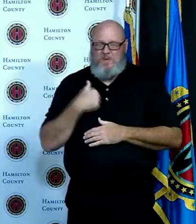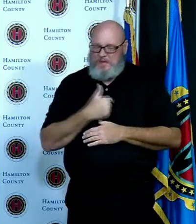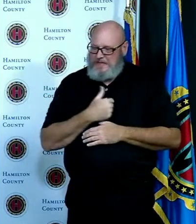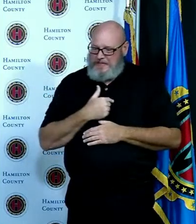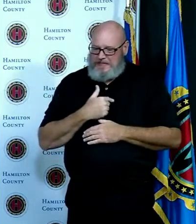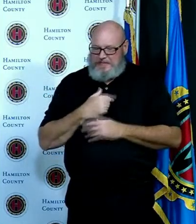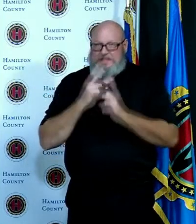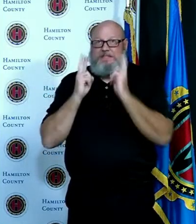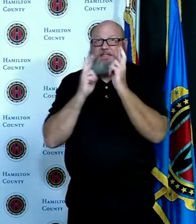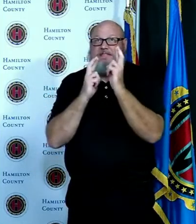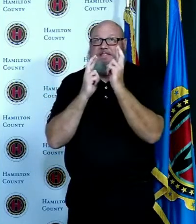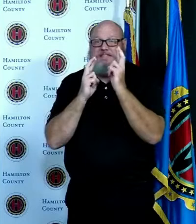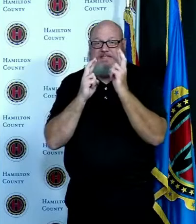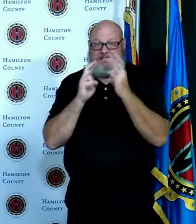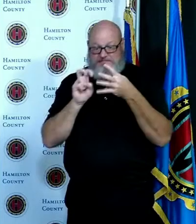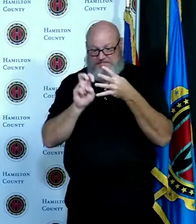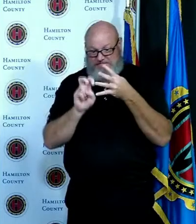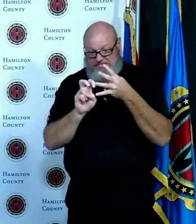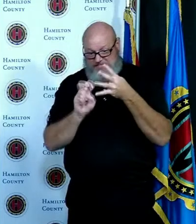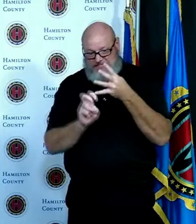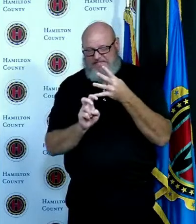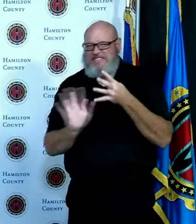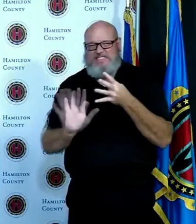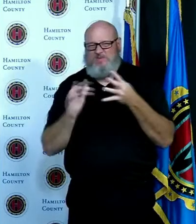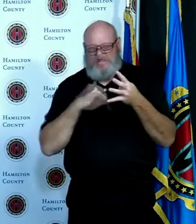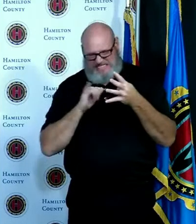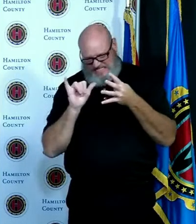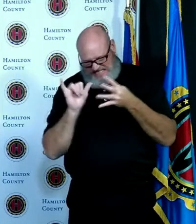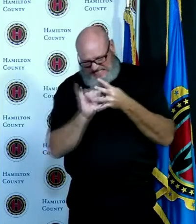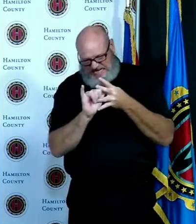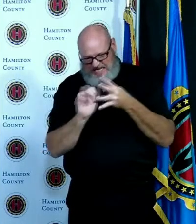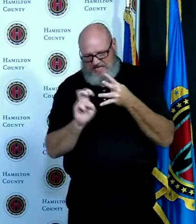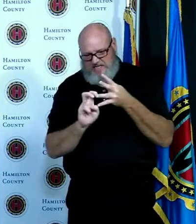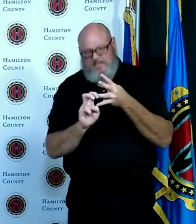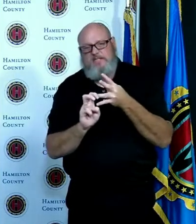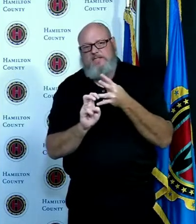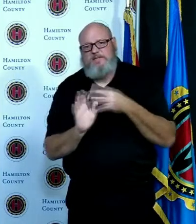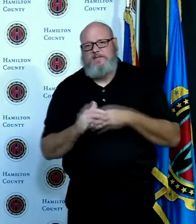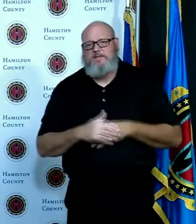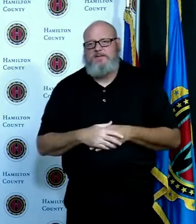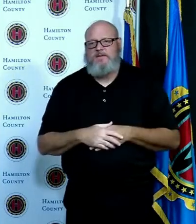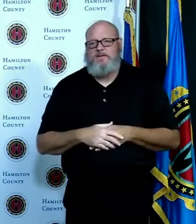we have to work together we're hopeful that we as a community can make the necessary changes